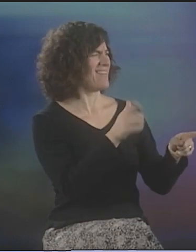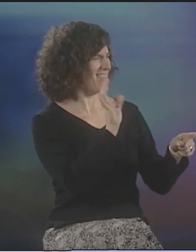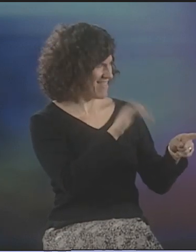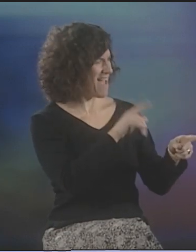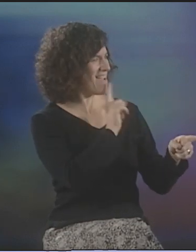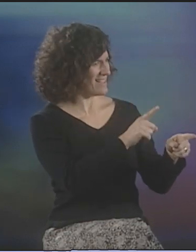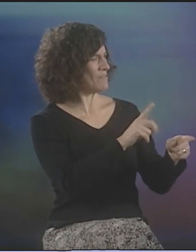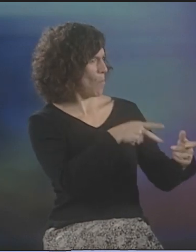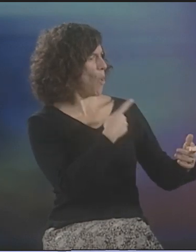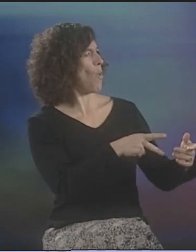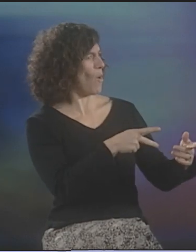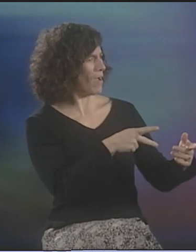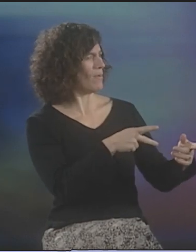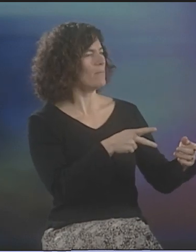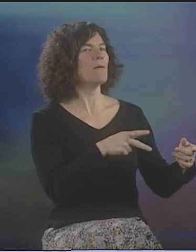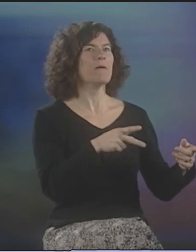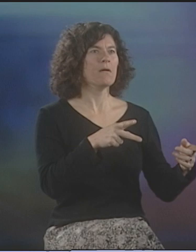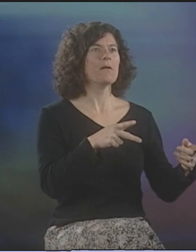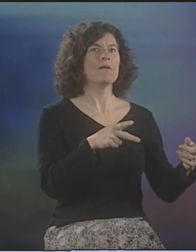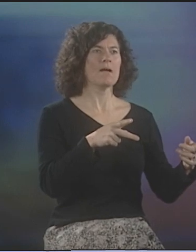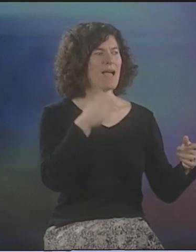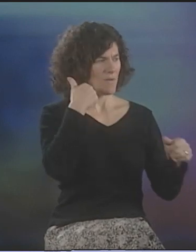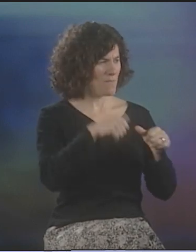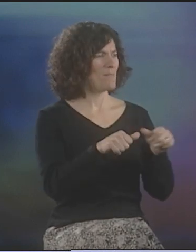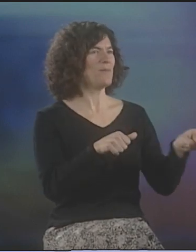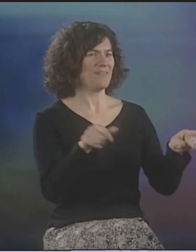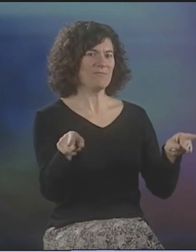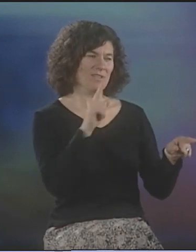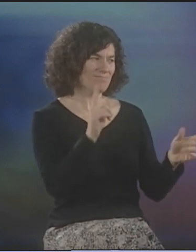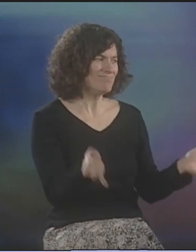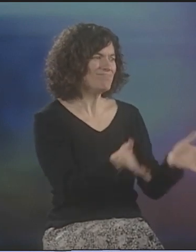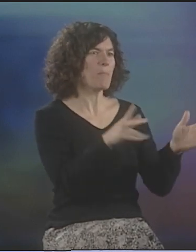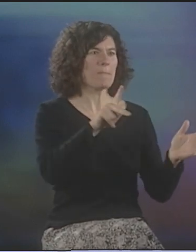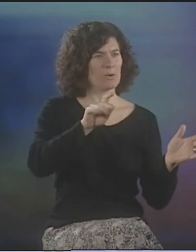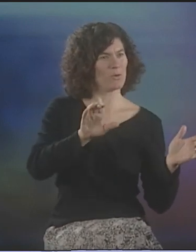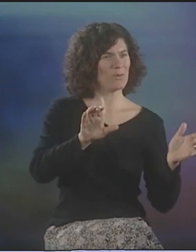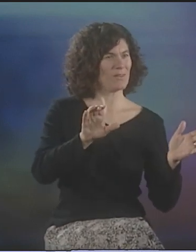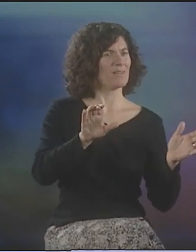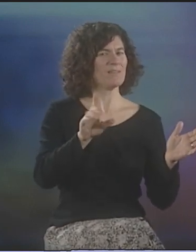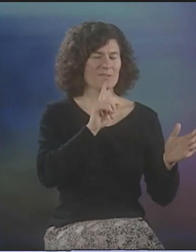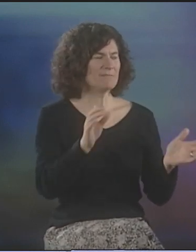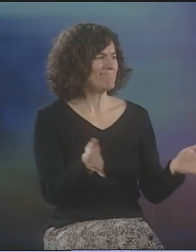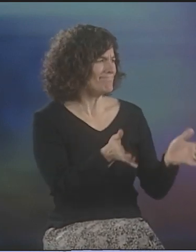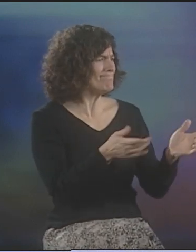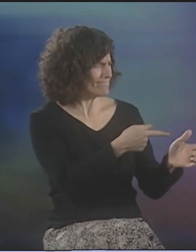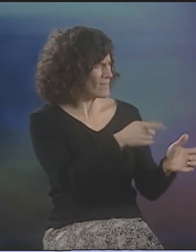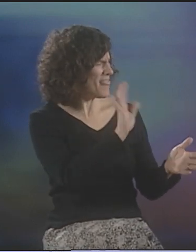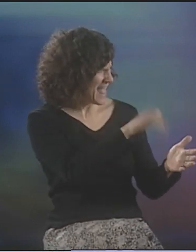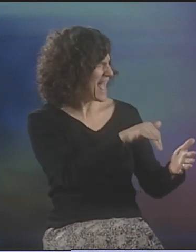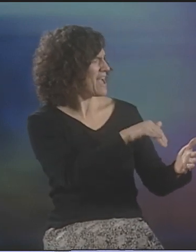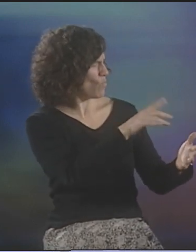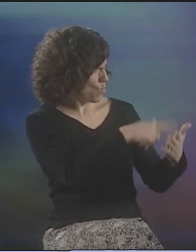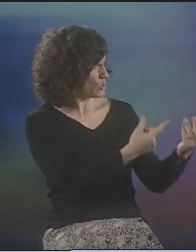HE WOULD TELL THEM THAT, AND I REMEMBER VERY CLEARLY THAT HE WAS ENCOURAGING PEOPLE LIKE PETER COOK TO PURSUE THAT.